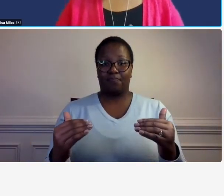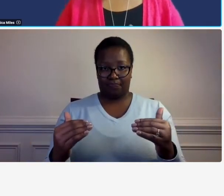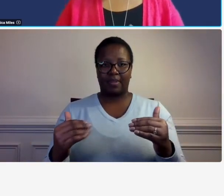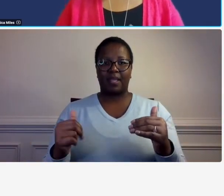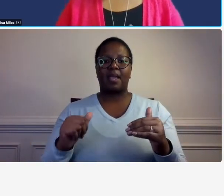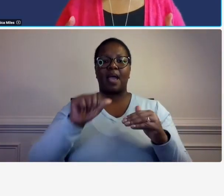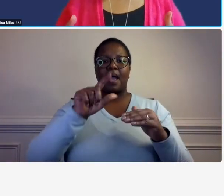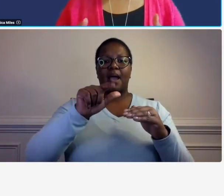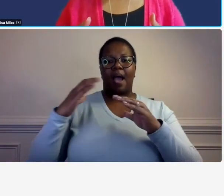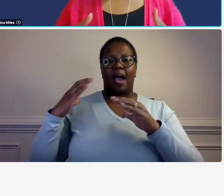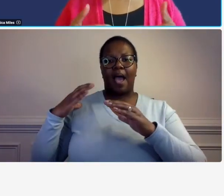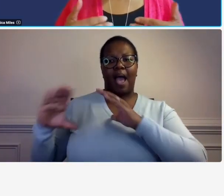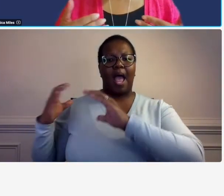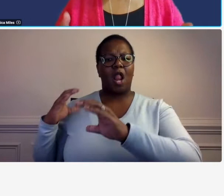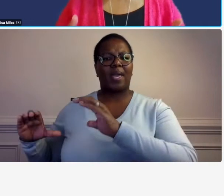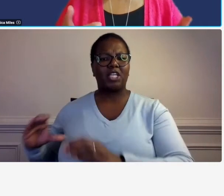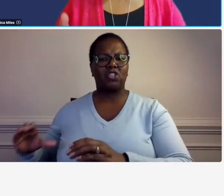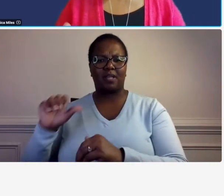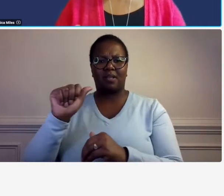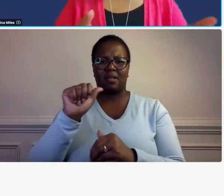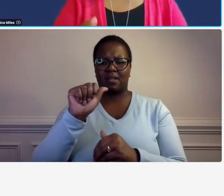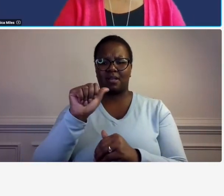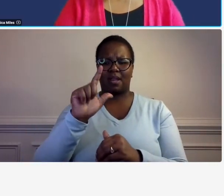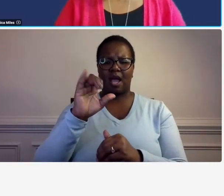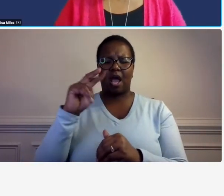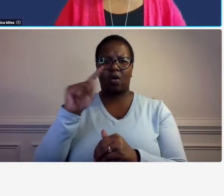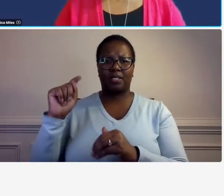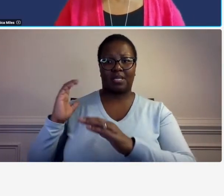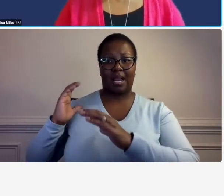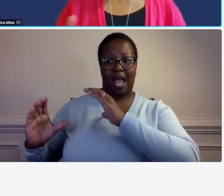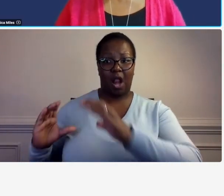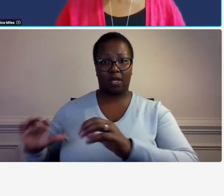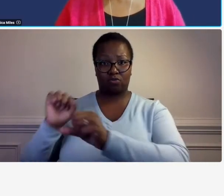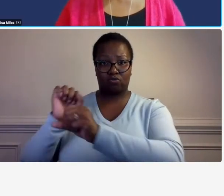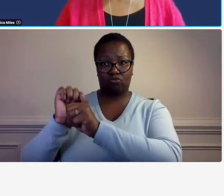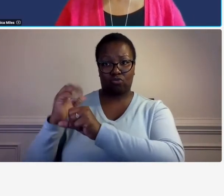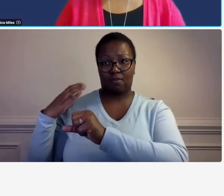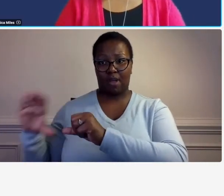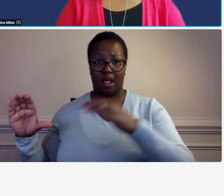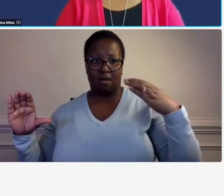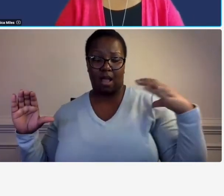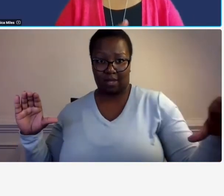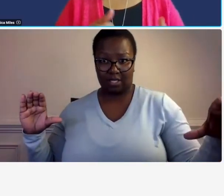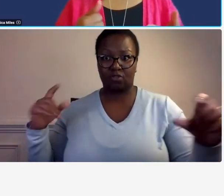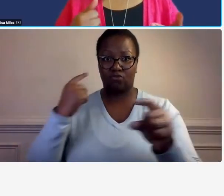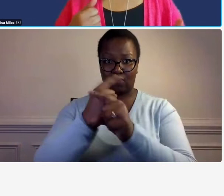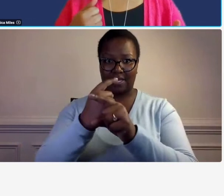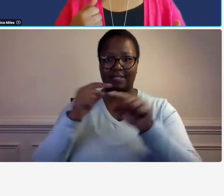we all know that when they're working on projects for ddot it's going to be direct labor so is there